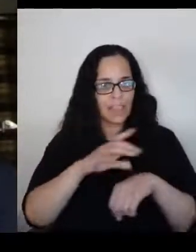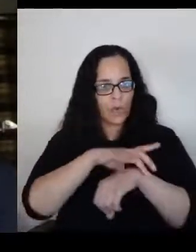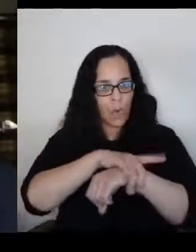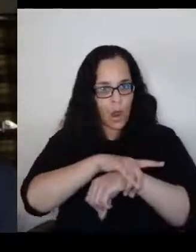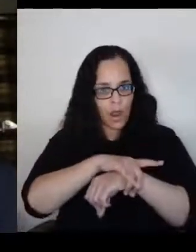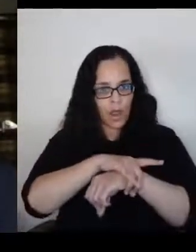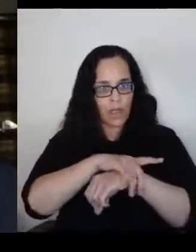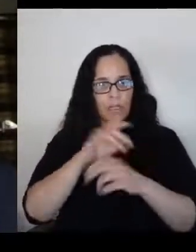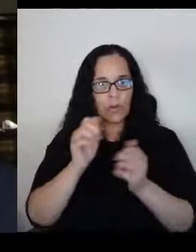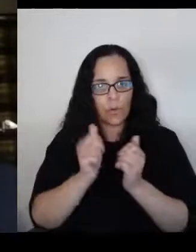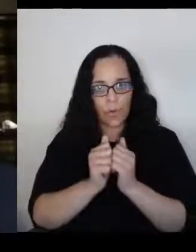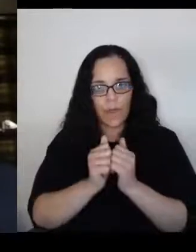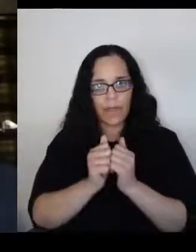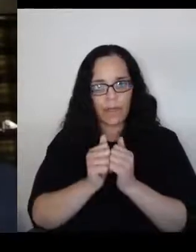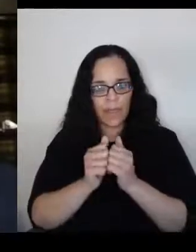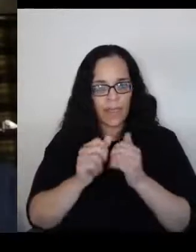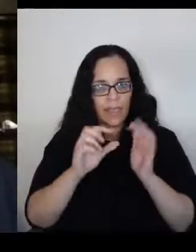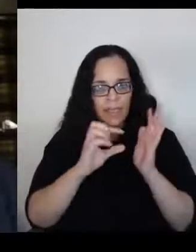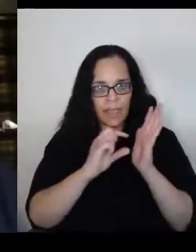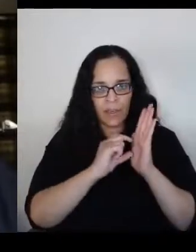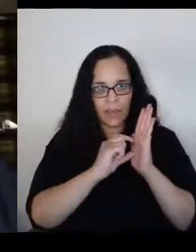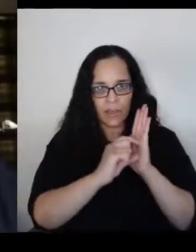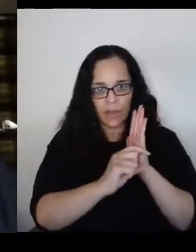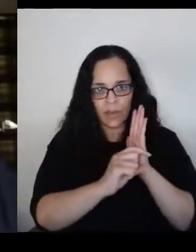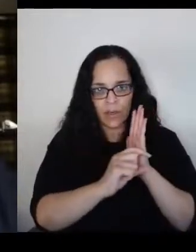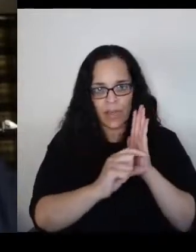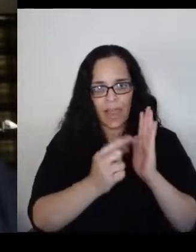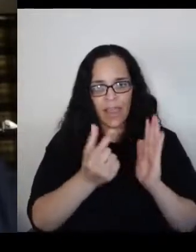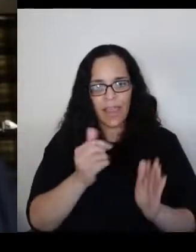the inscription Gimel and Zion. It stands for (speaks foreign language),